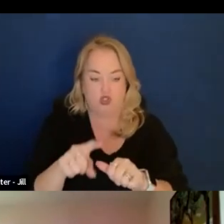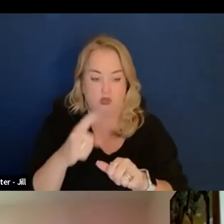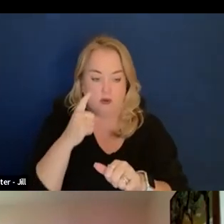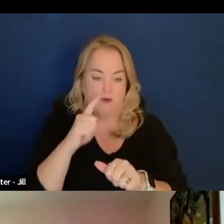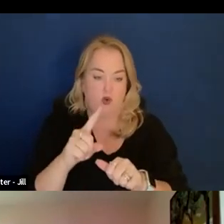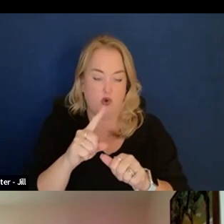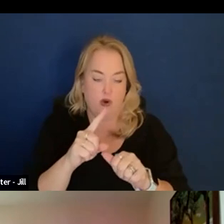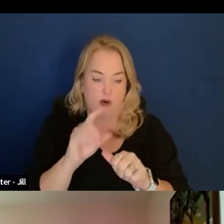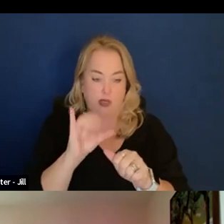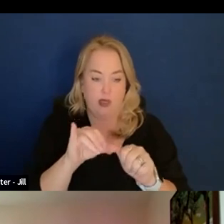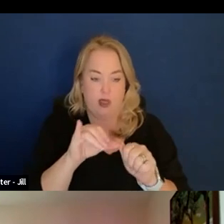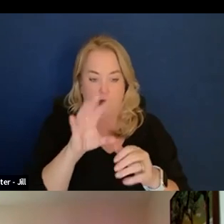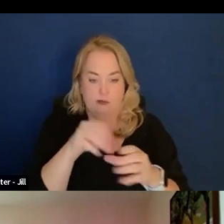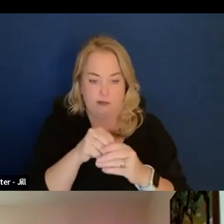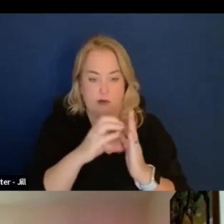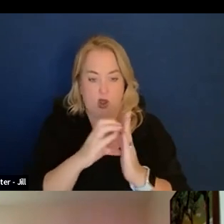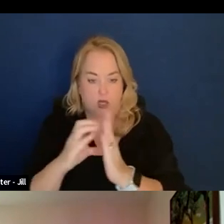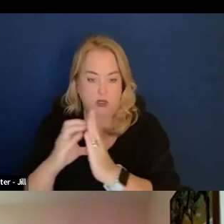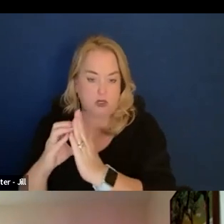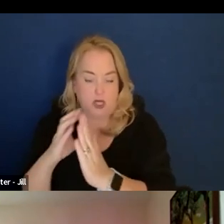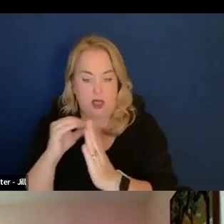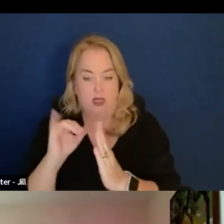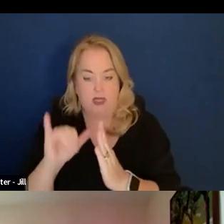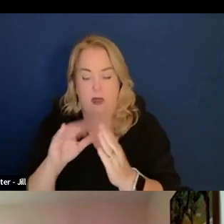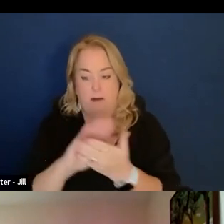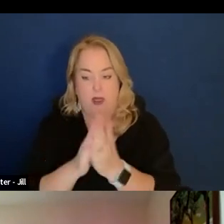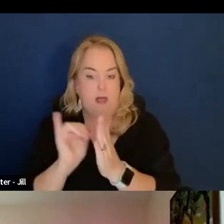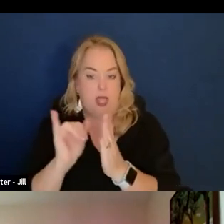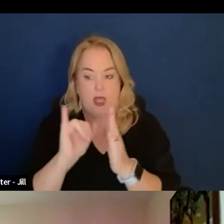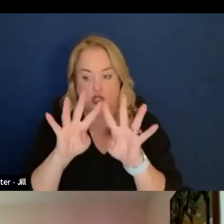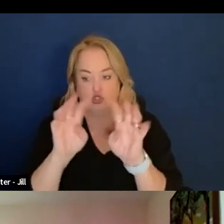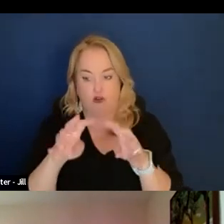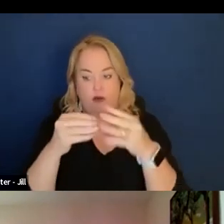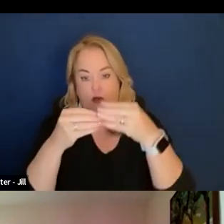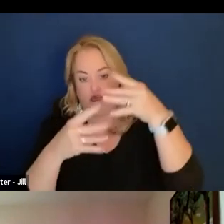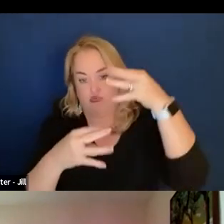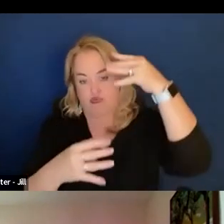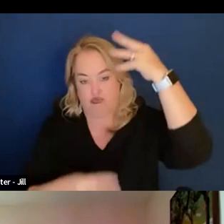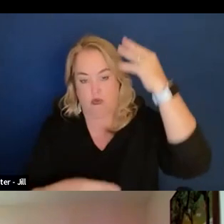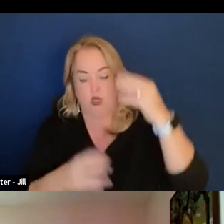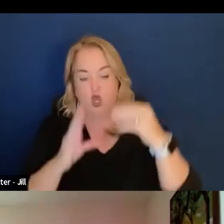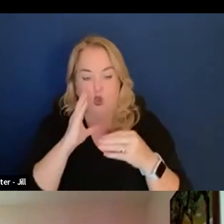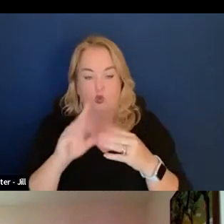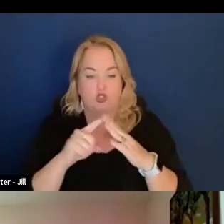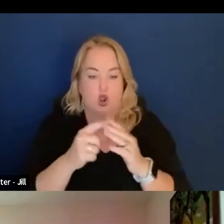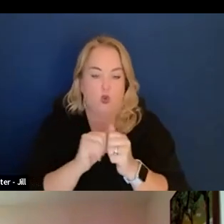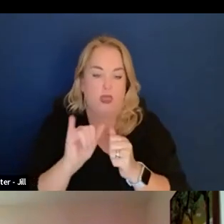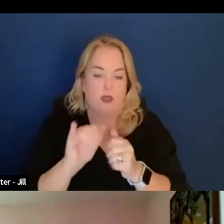And then it became like the world's longest survey. It would start out innocuous enough like what is the dollar value of the contract.